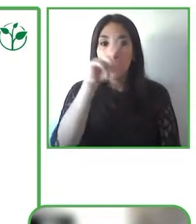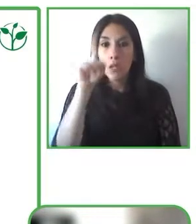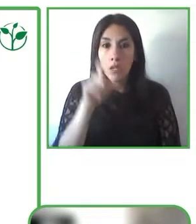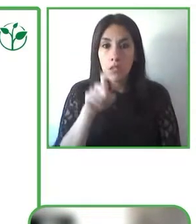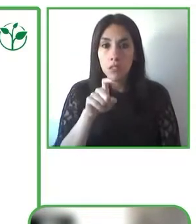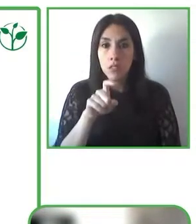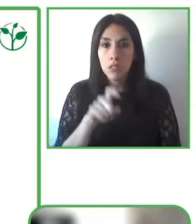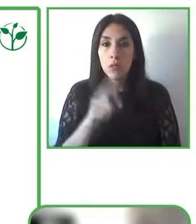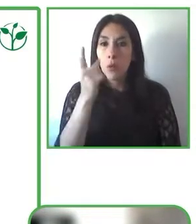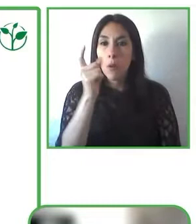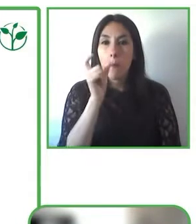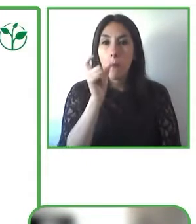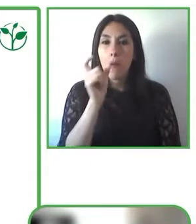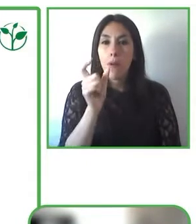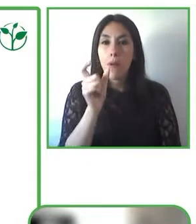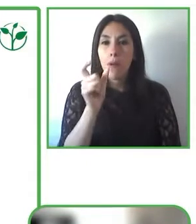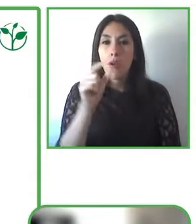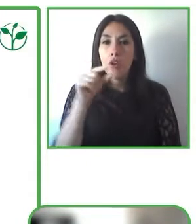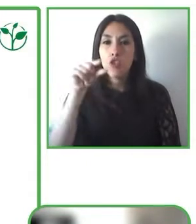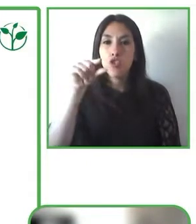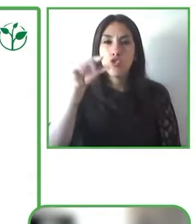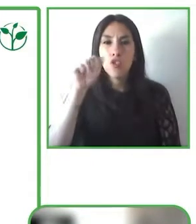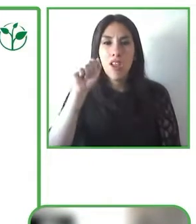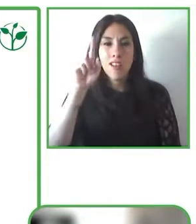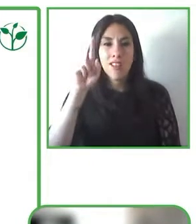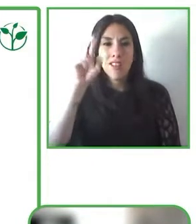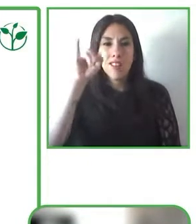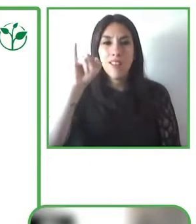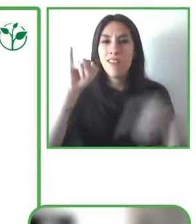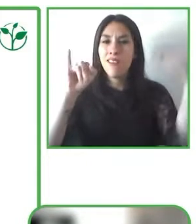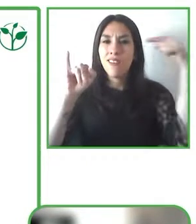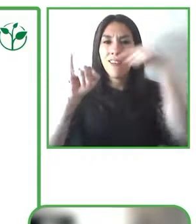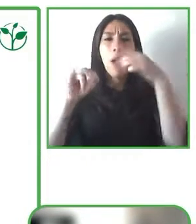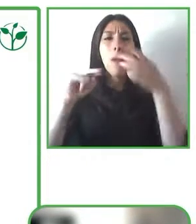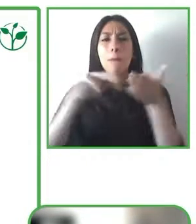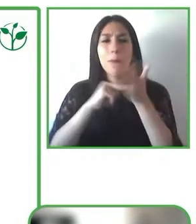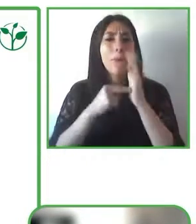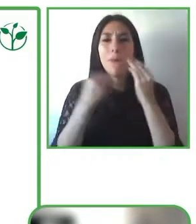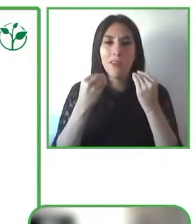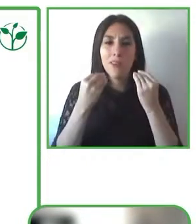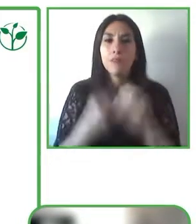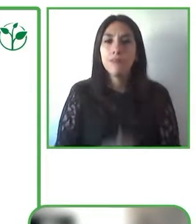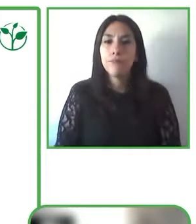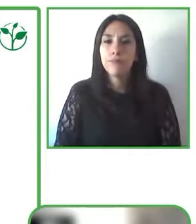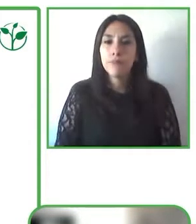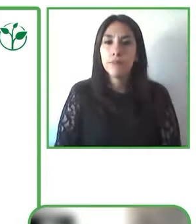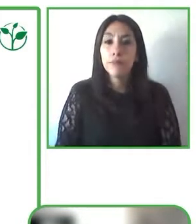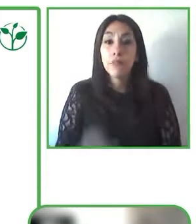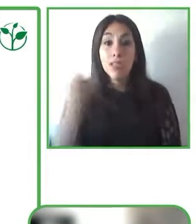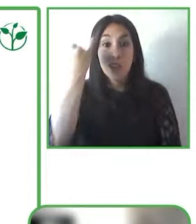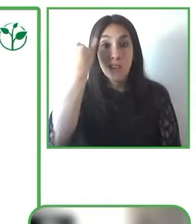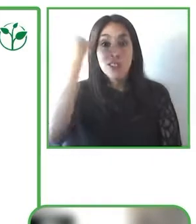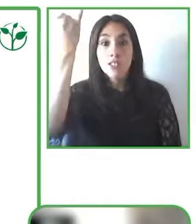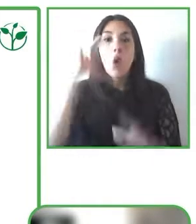Reporting Initiative and it was developed back in 2008 by the Mobile and Wireless Forum